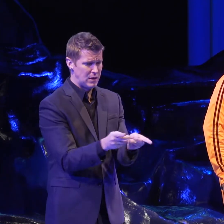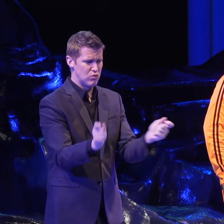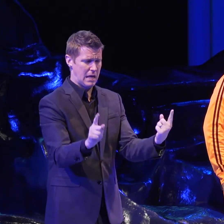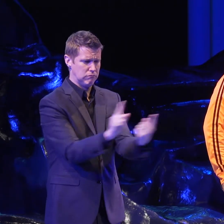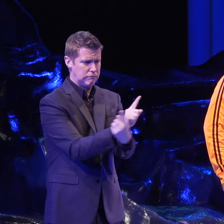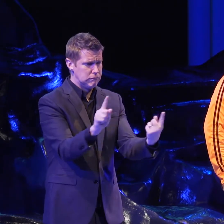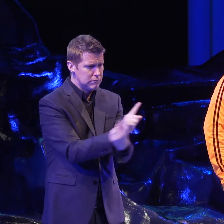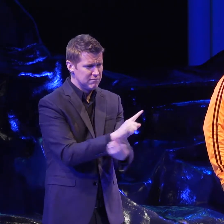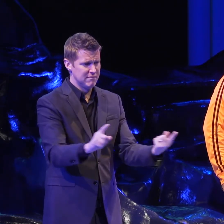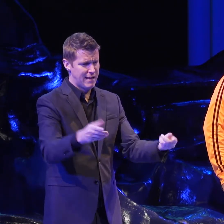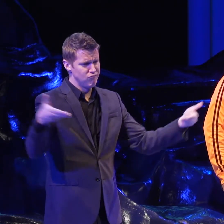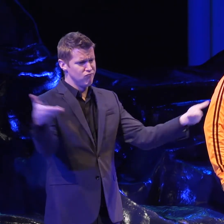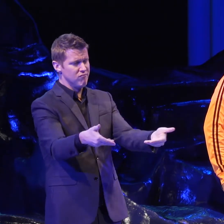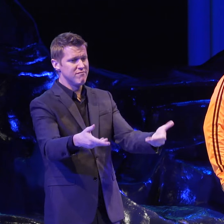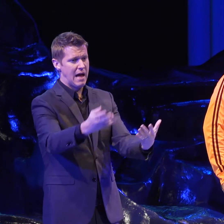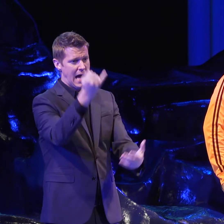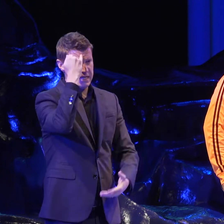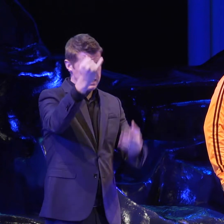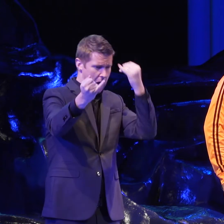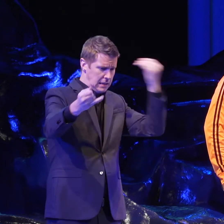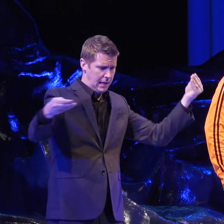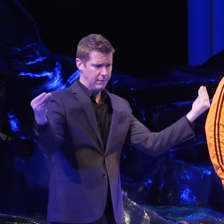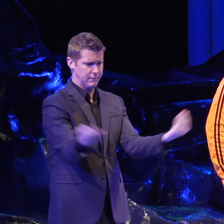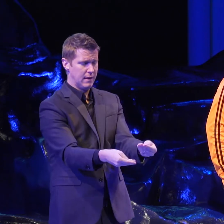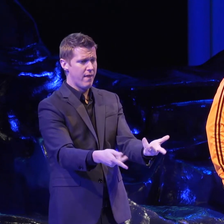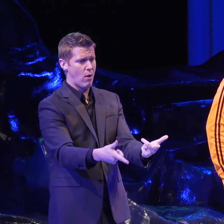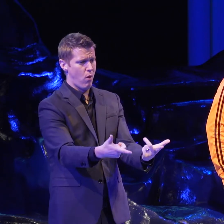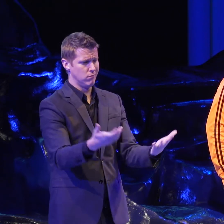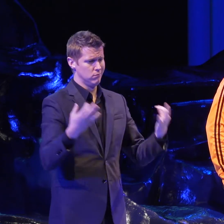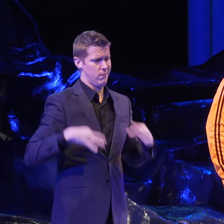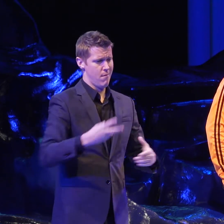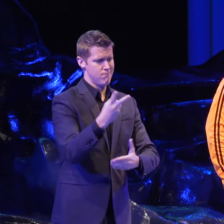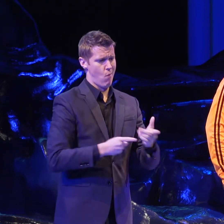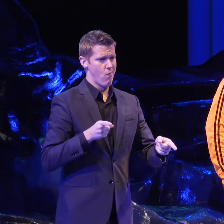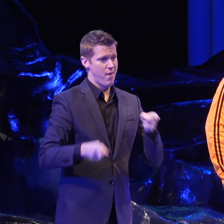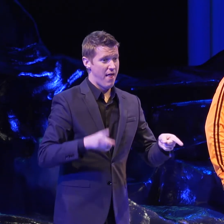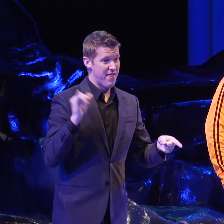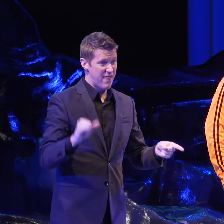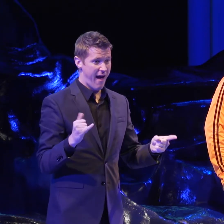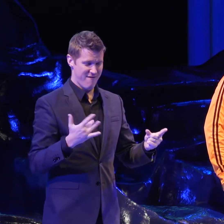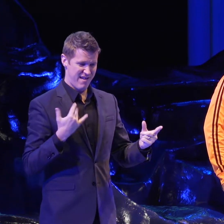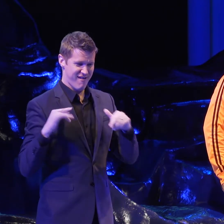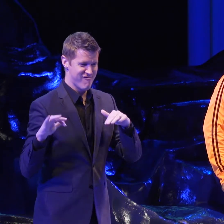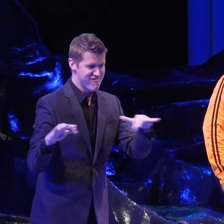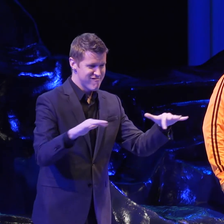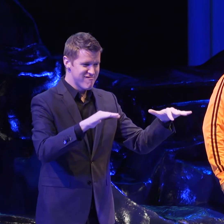and confront ideas that will enrich your lives. That buzz just now at the end was really awesome,